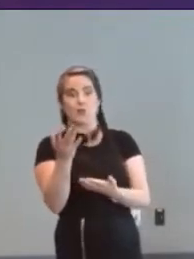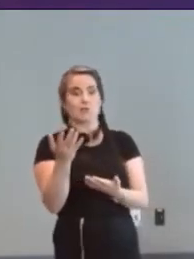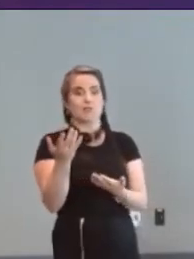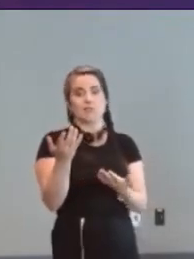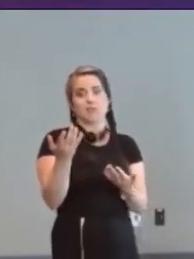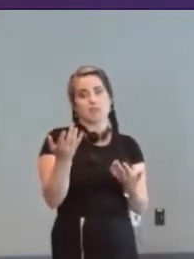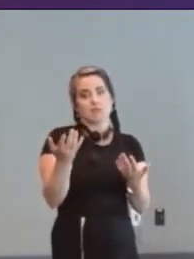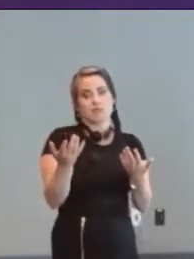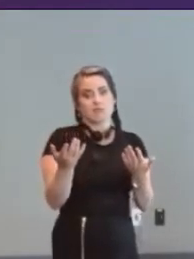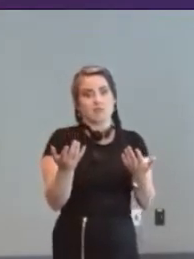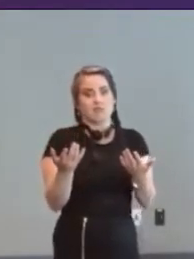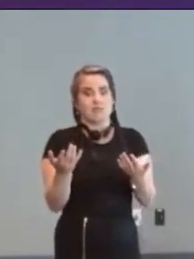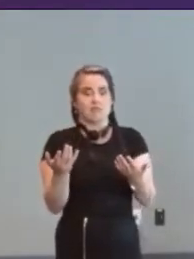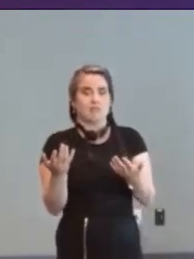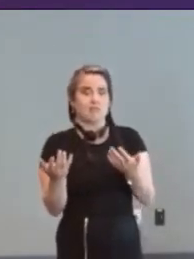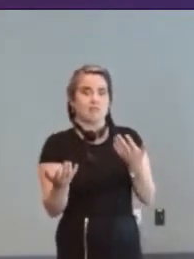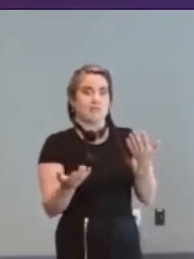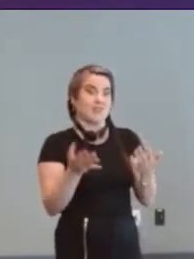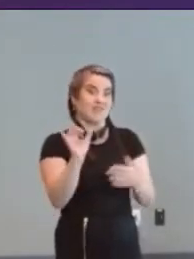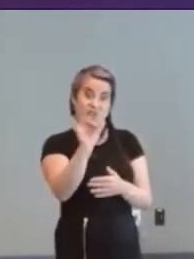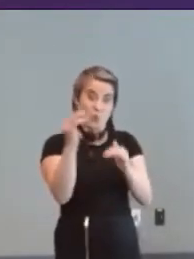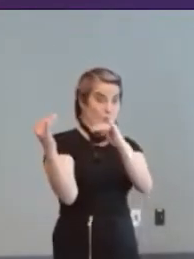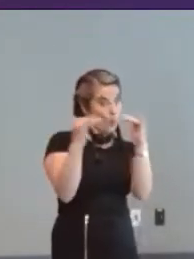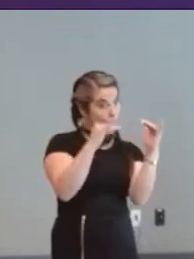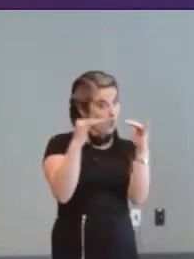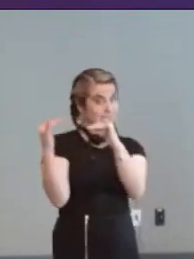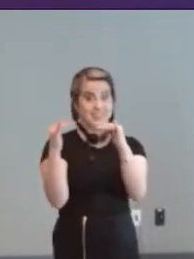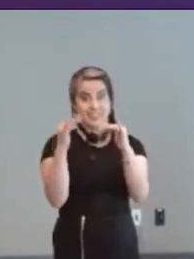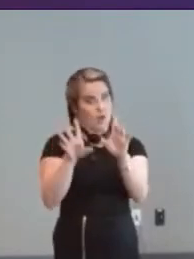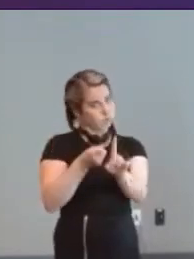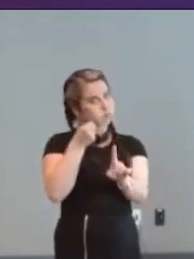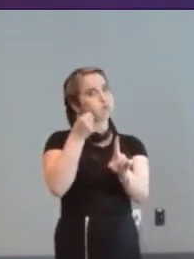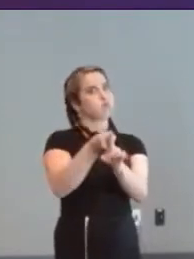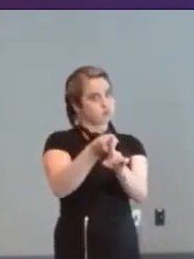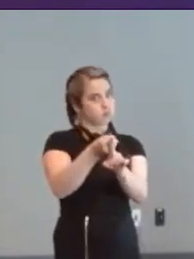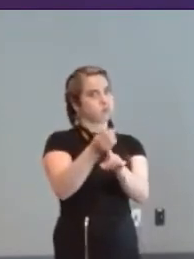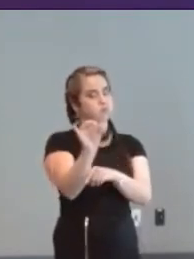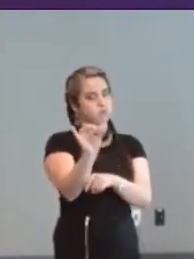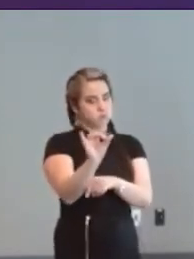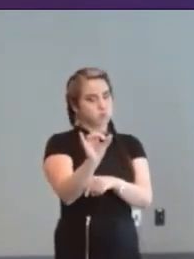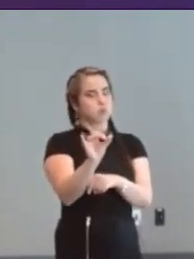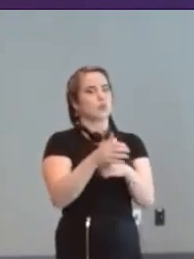this sort of stuff probably the wars had a big big part to do with the fact that we've we've